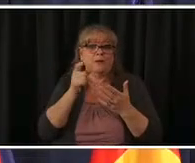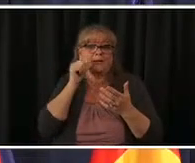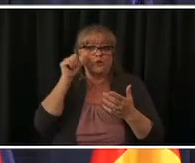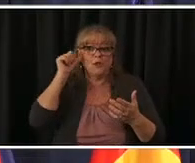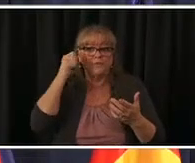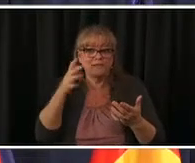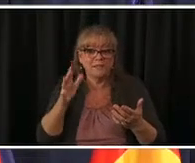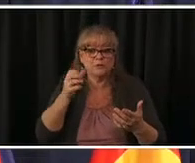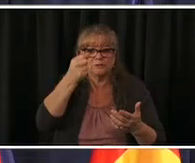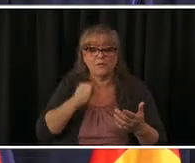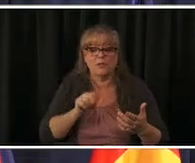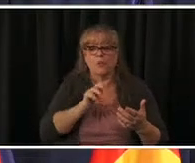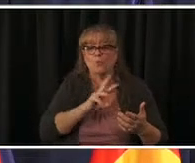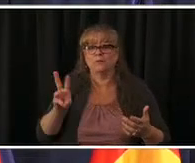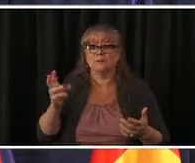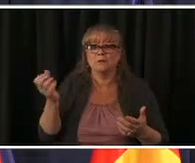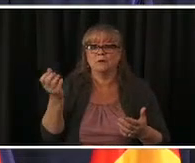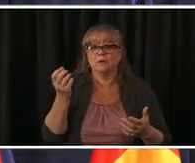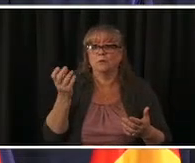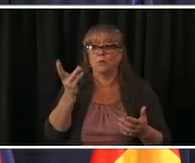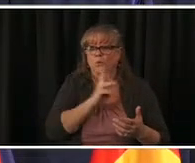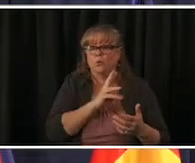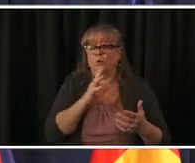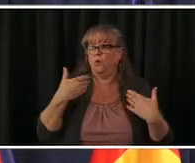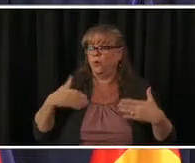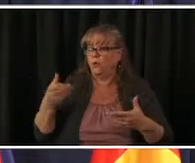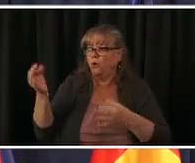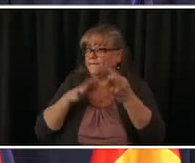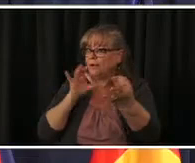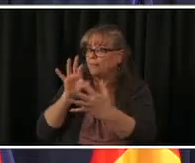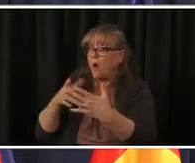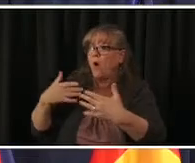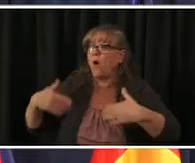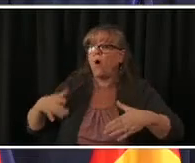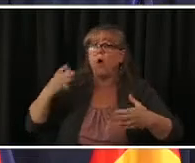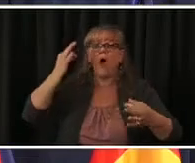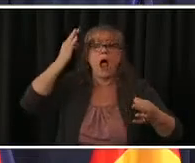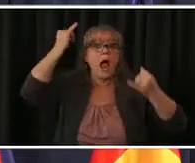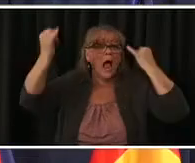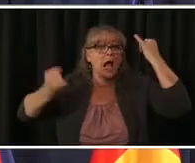great ideas from leaders we'll continue to do that regionally as well as in important sectors